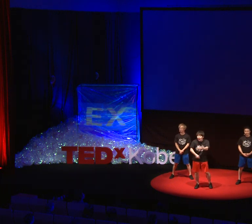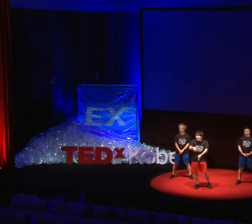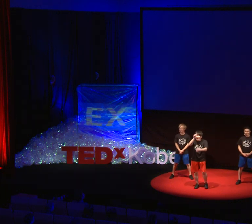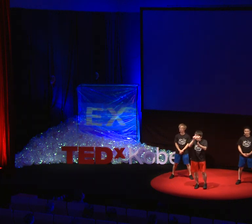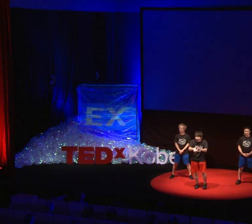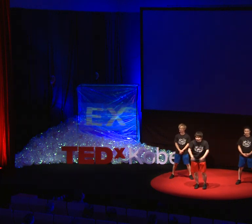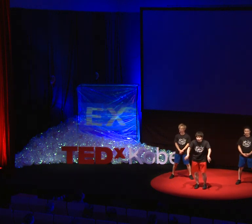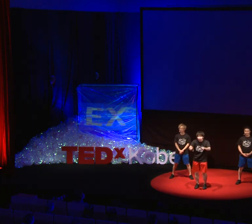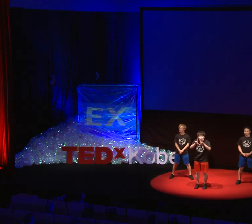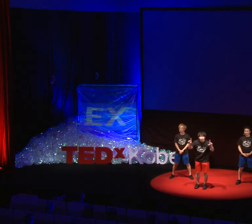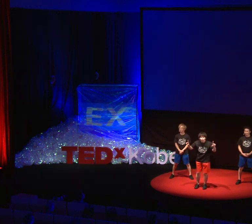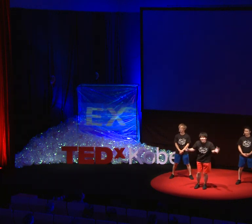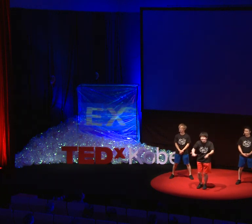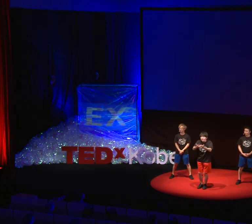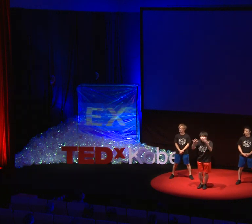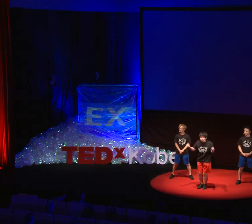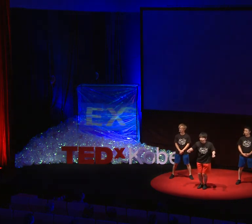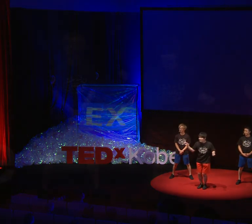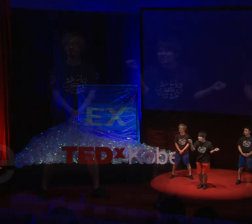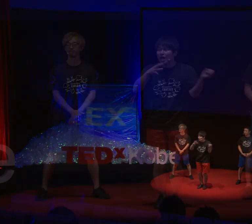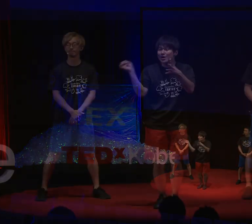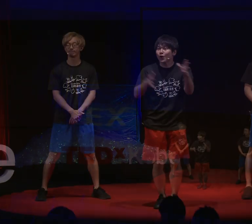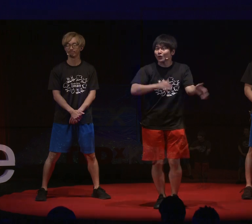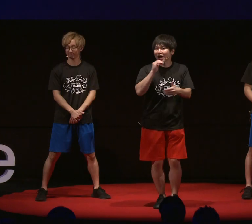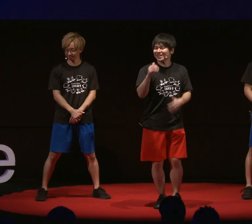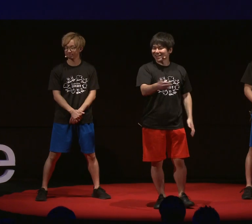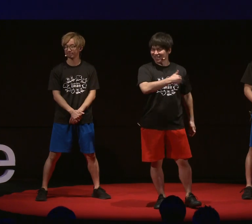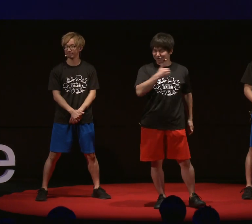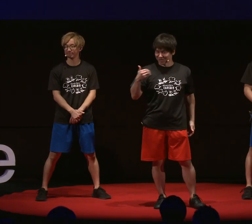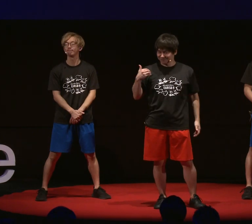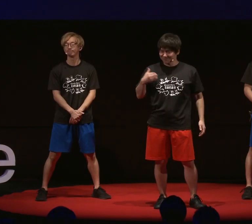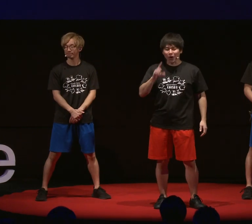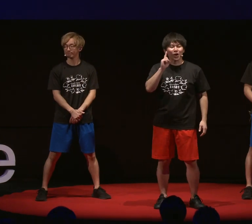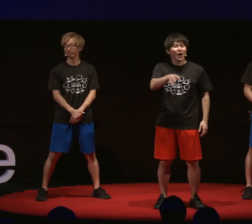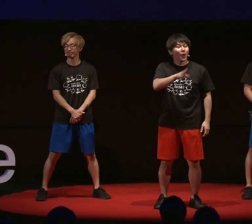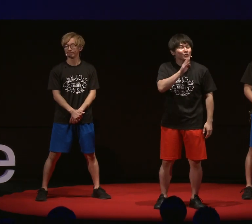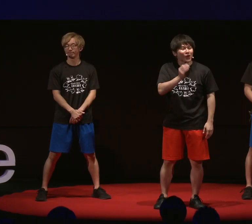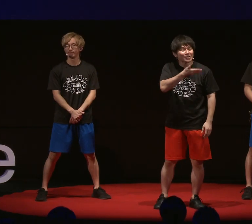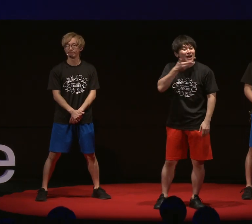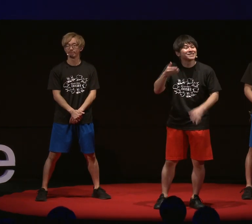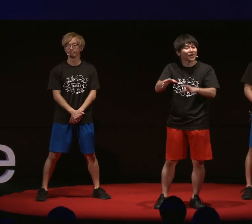you can use sign language to talk away as normal. It's super useful,